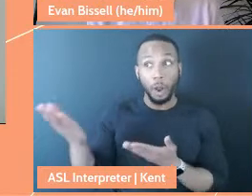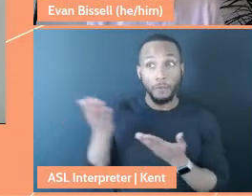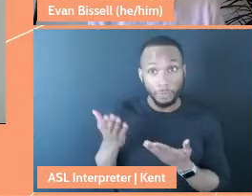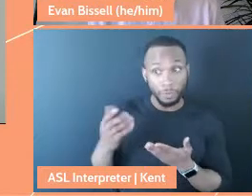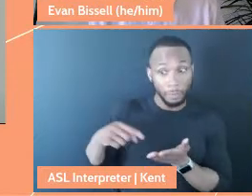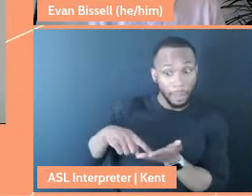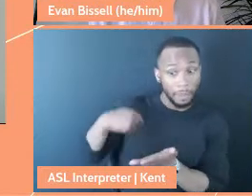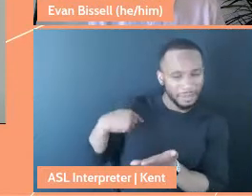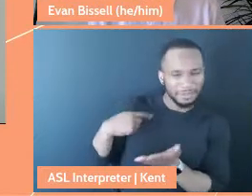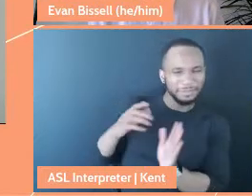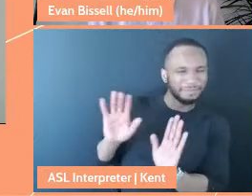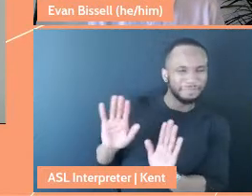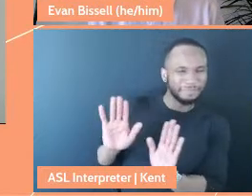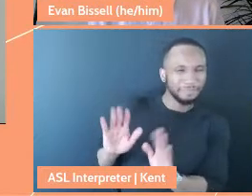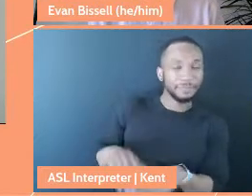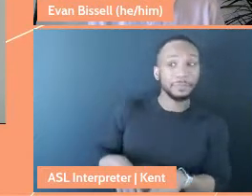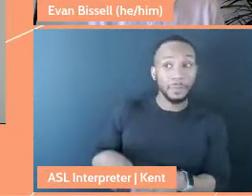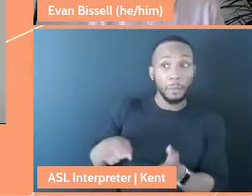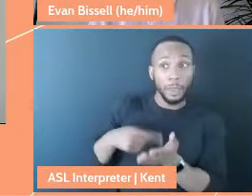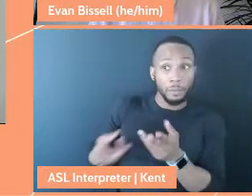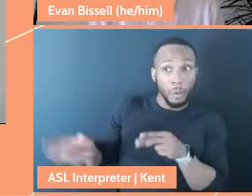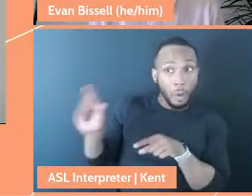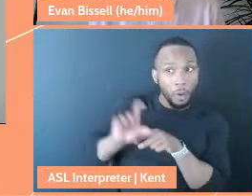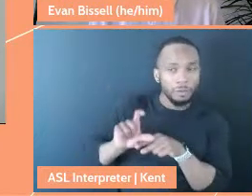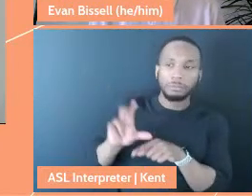"No, thank you." "We'll pay you more." I said, "Look, it's a waste of time."